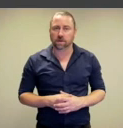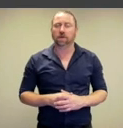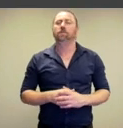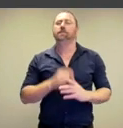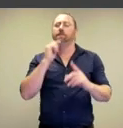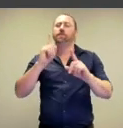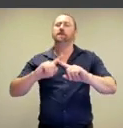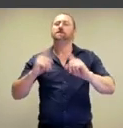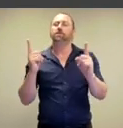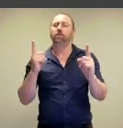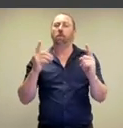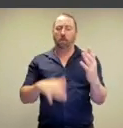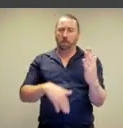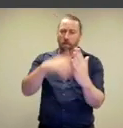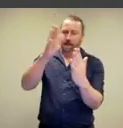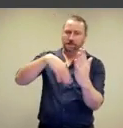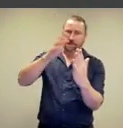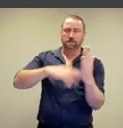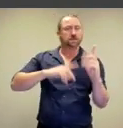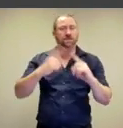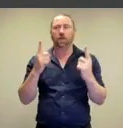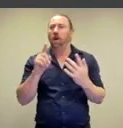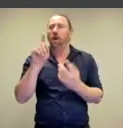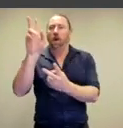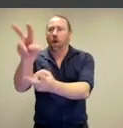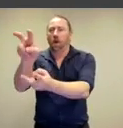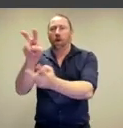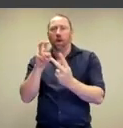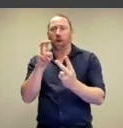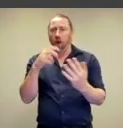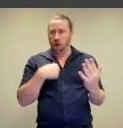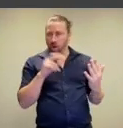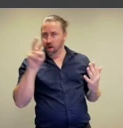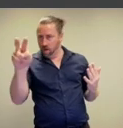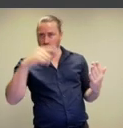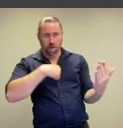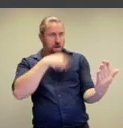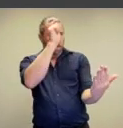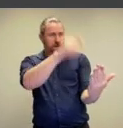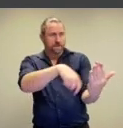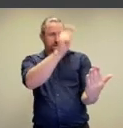and this is very different from